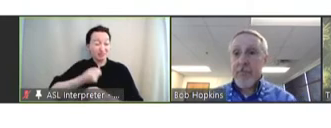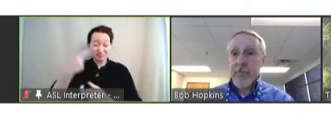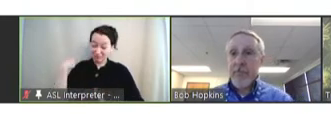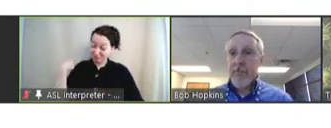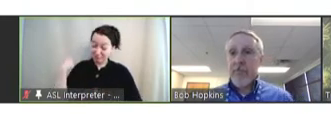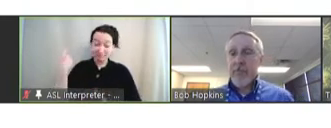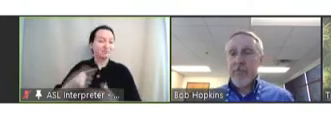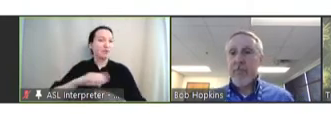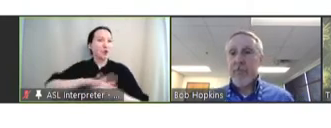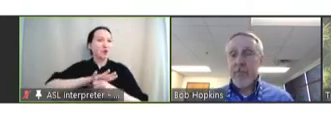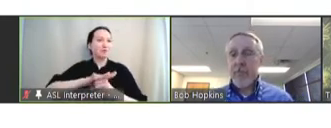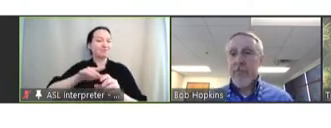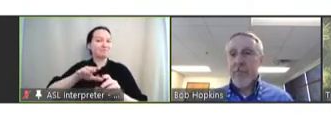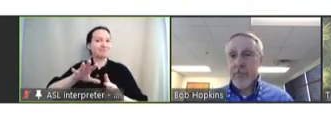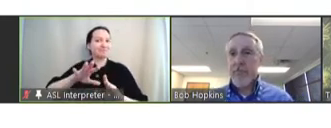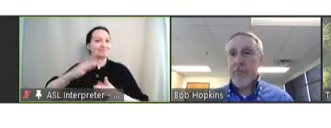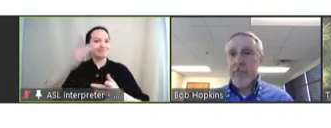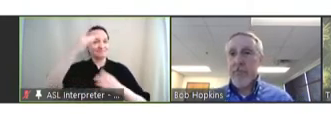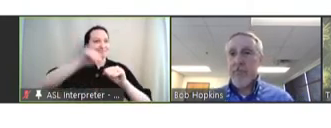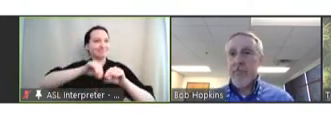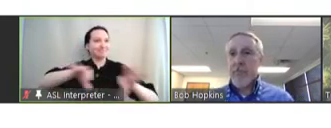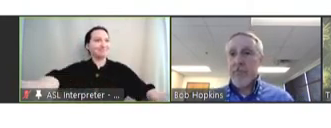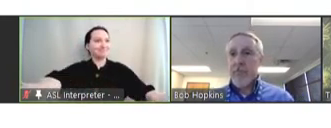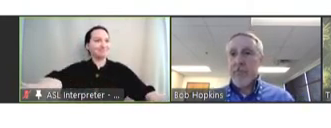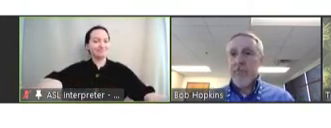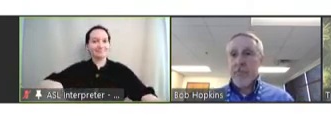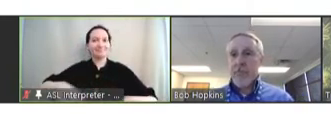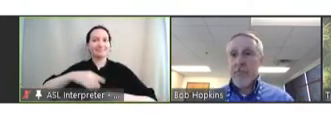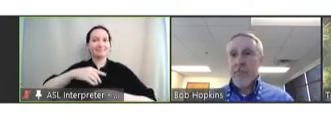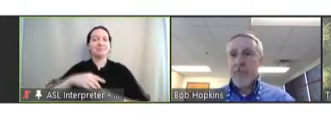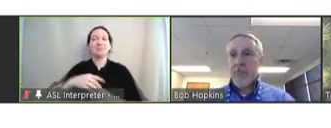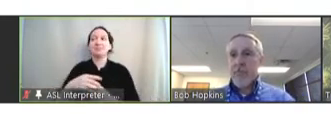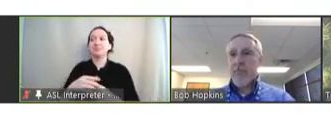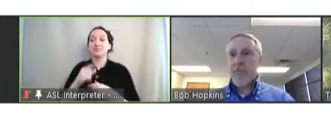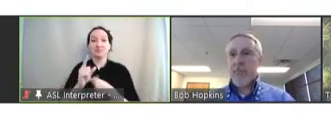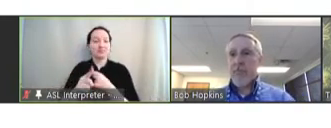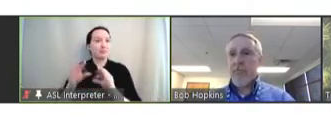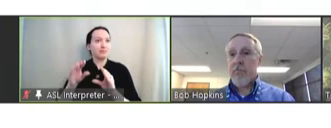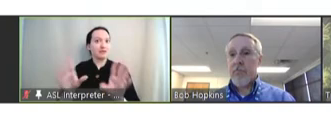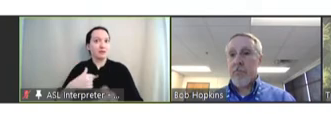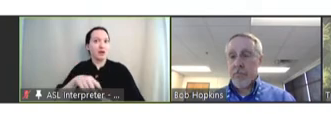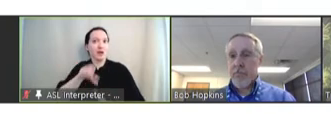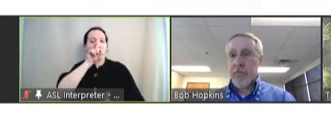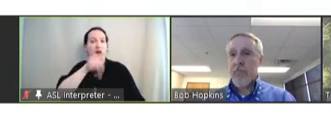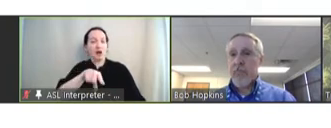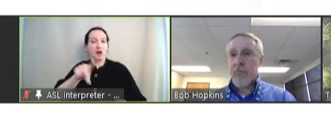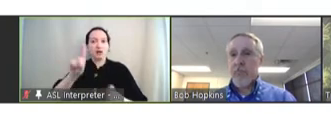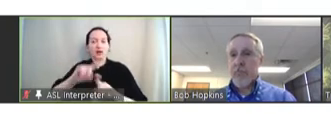pandemic arrive. And we've obviously, you know, reacted to that with some different reports. And